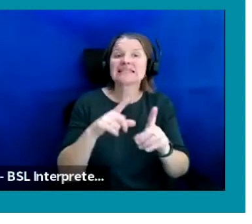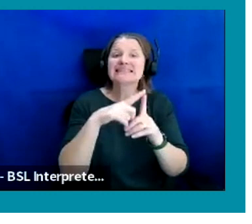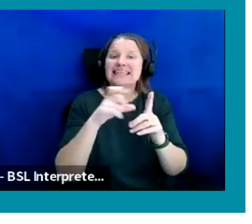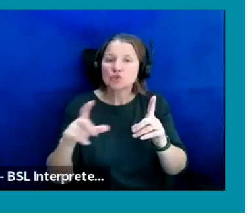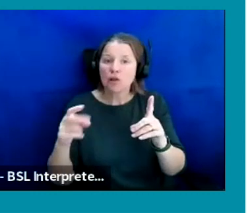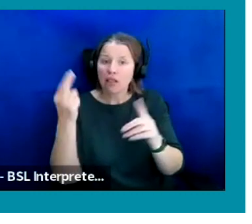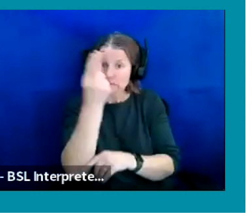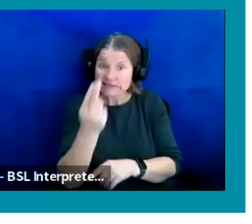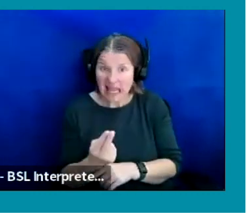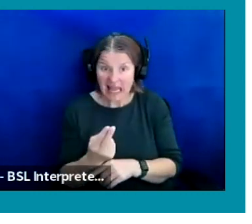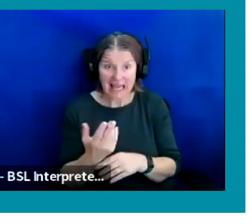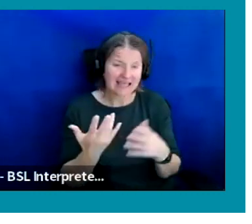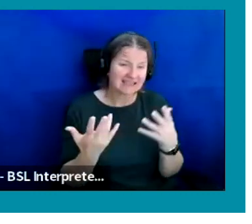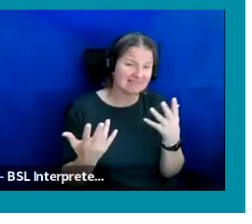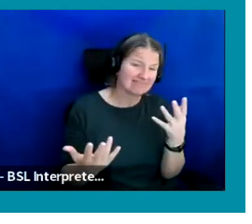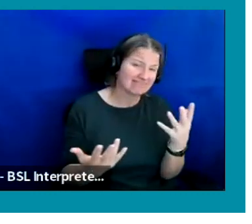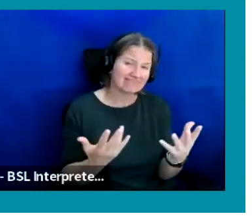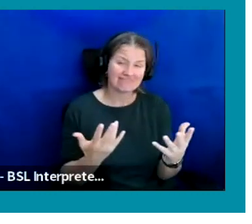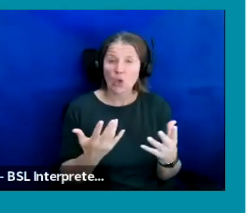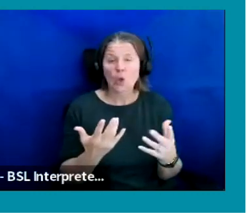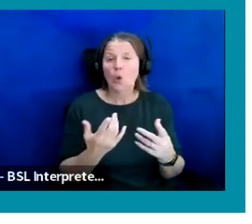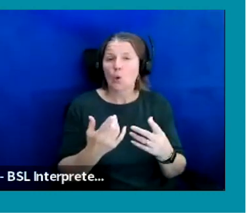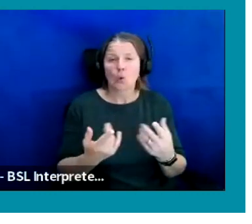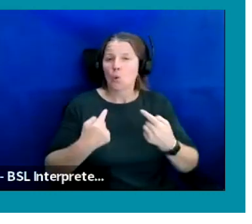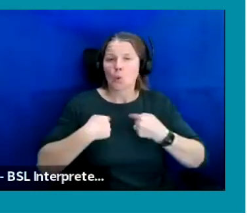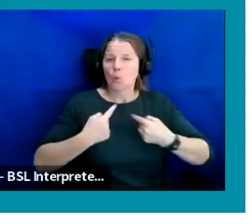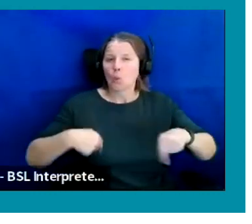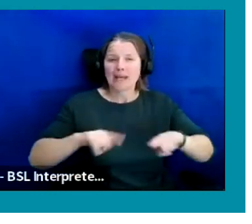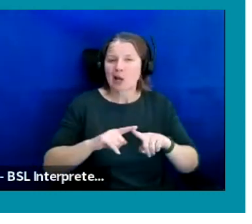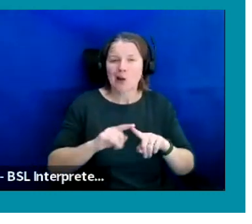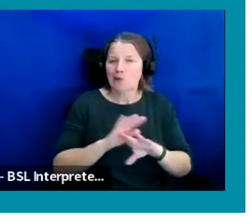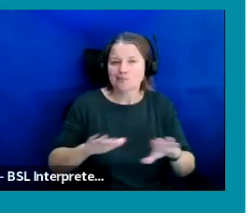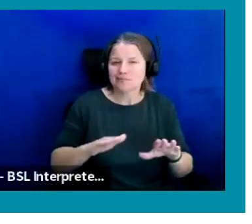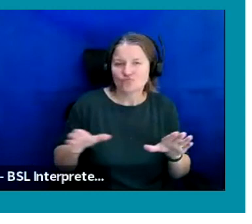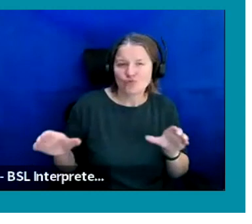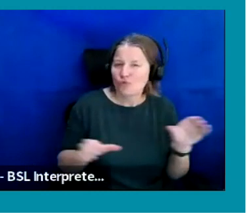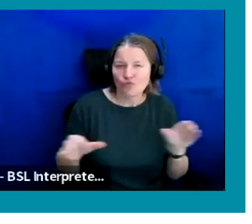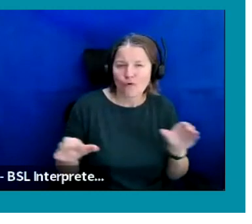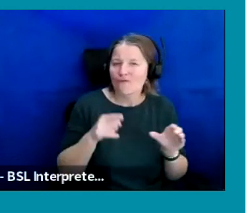I mean we don't recruit for those shows in Lifted, we don't get a lot of data entry or